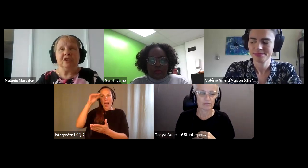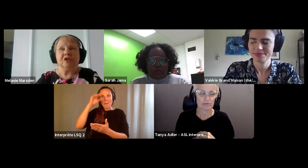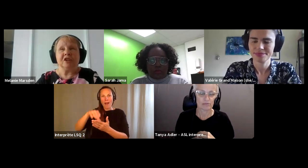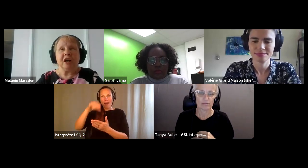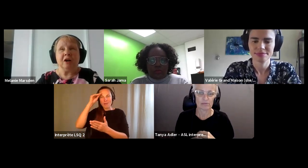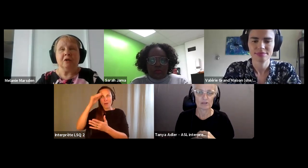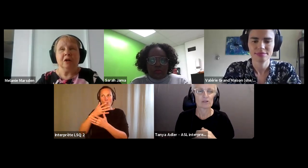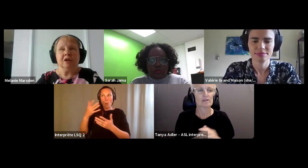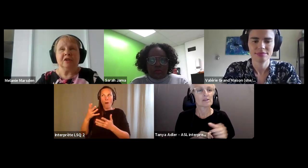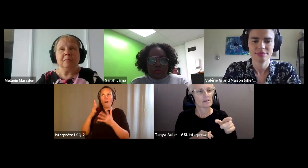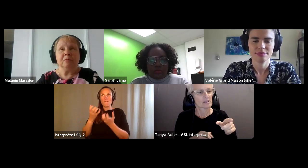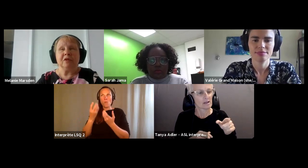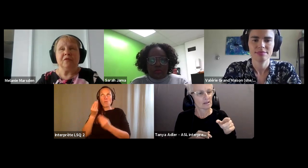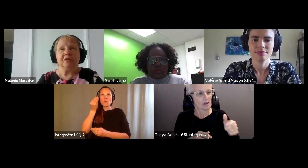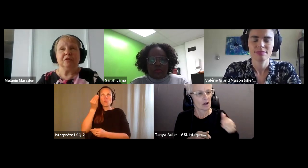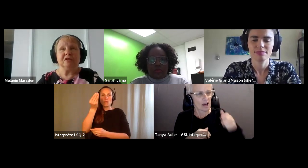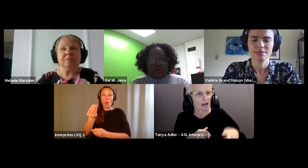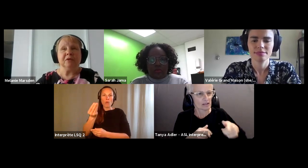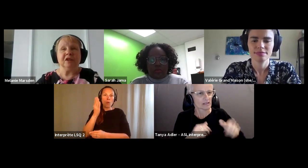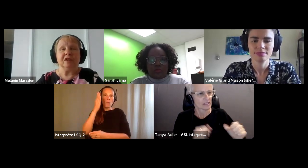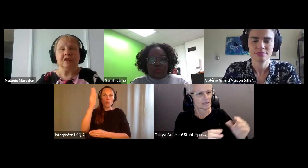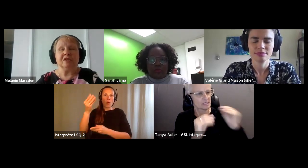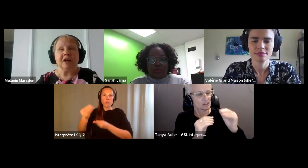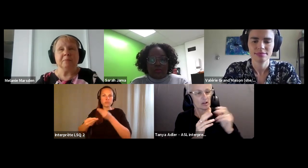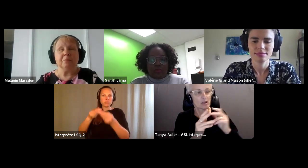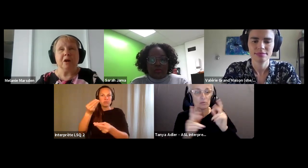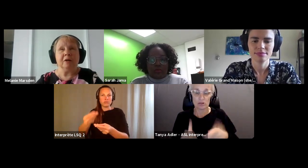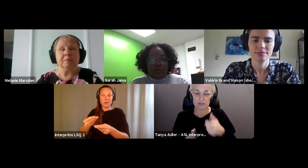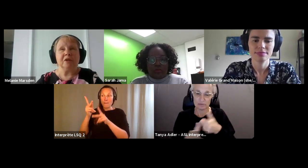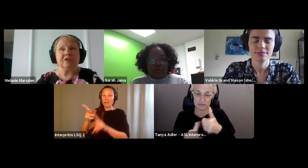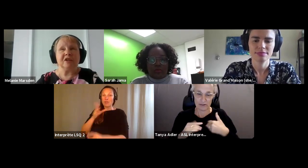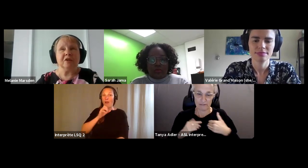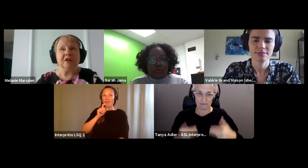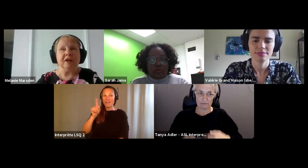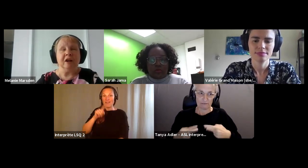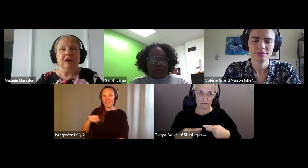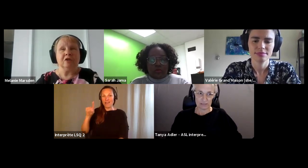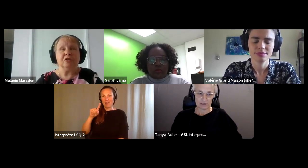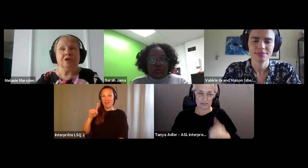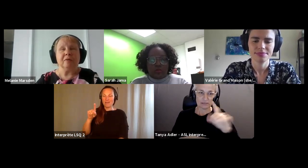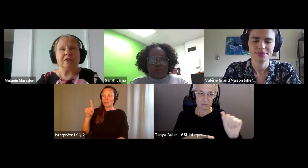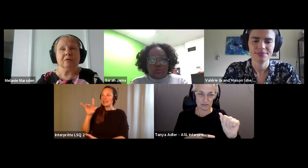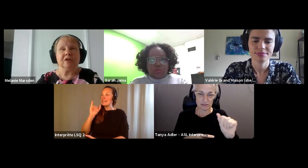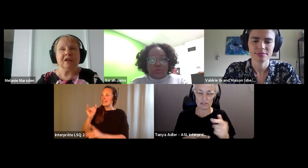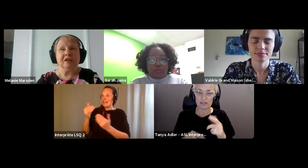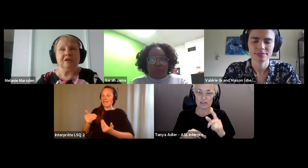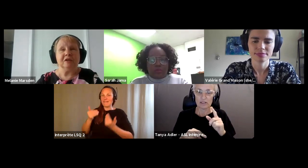Melanie Marsden: teach us how someone with a physical disability that doesn't have dexterity could director attendant.